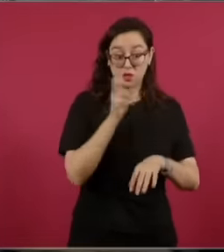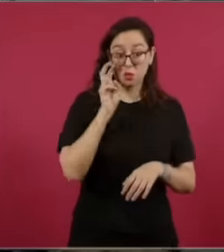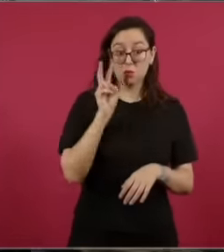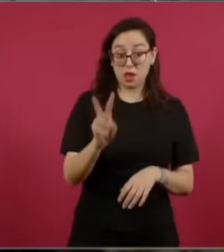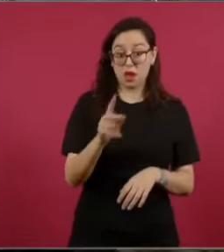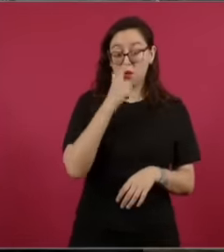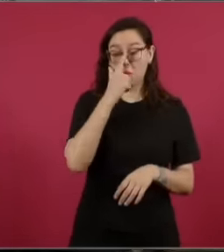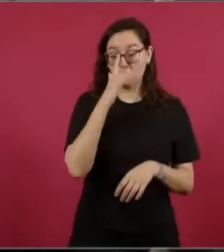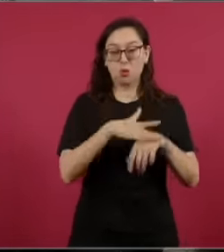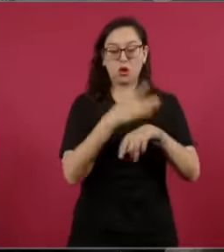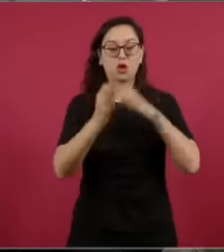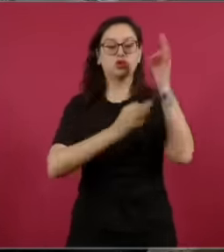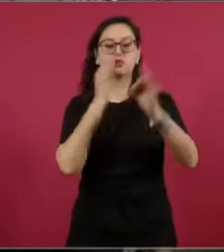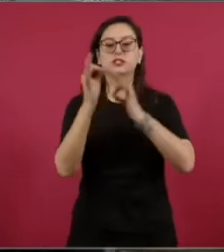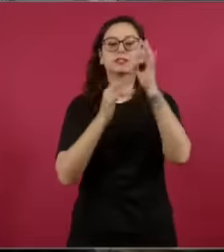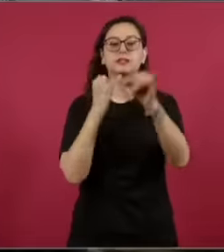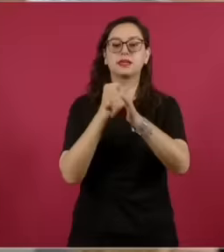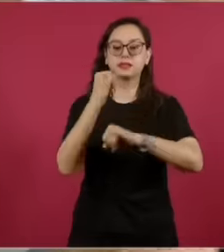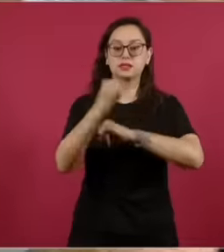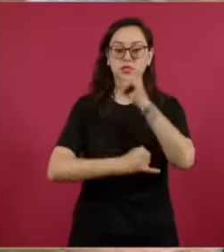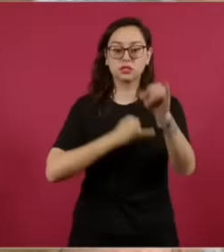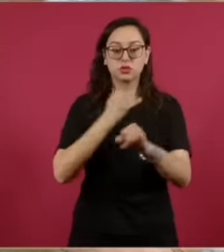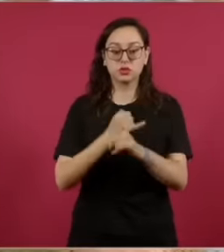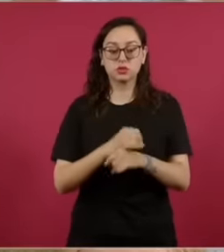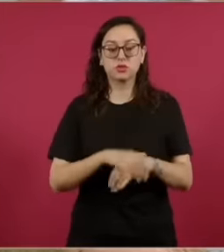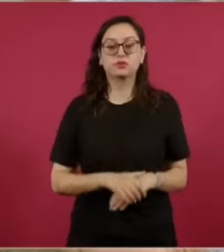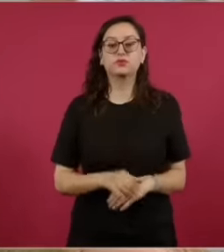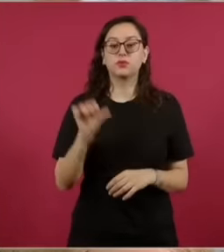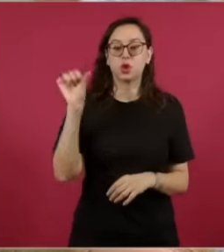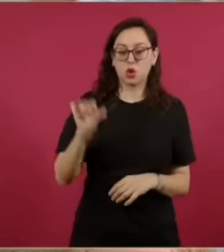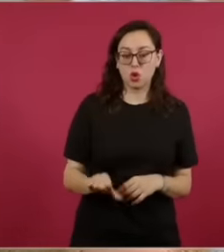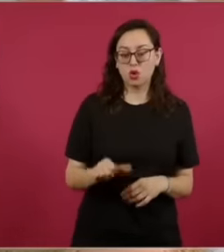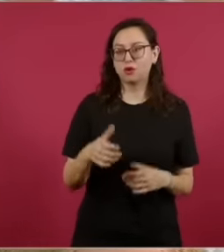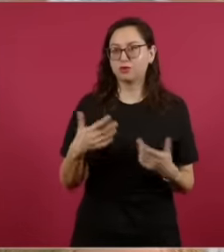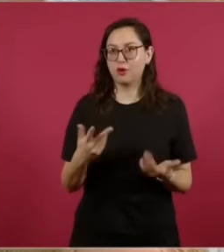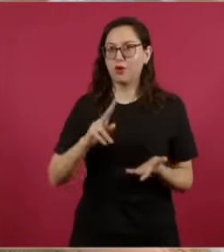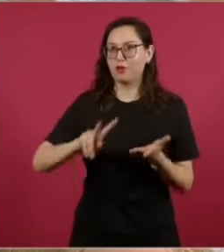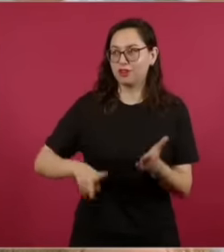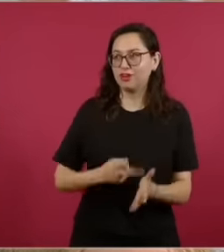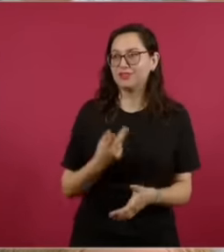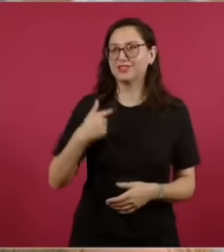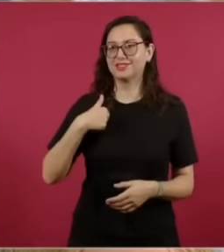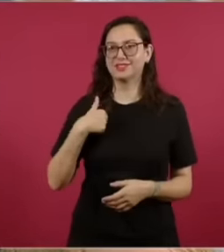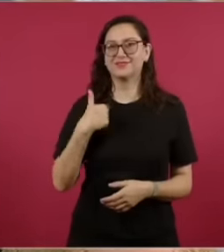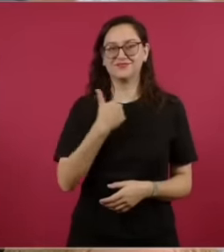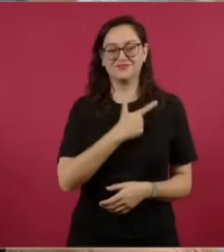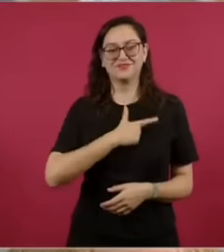to be with you again today in the morning when I came. here my daughter Romina Gutiérrez,